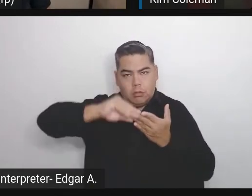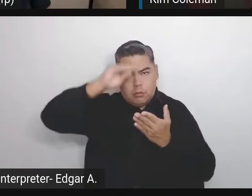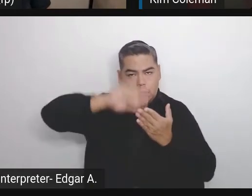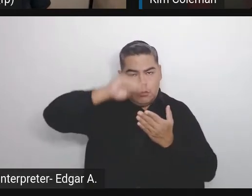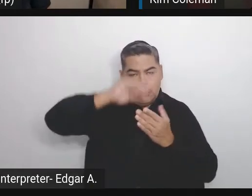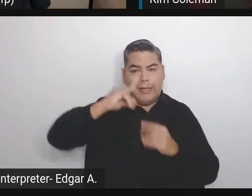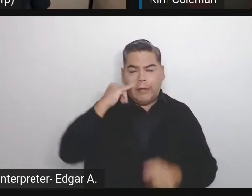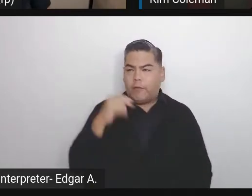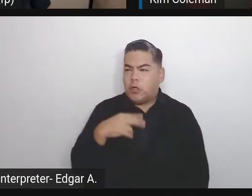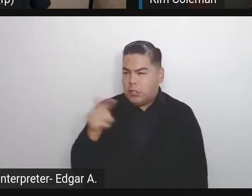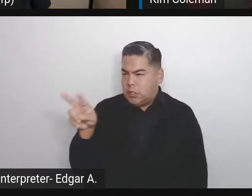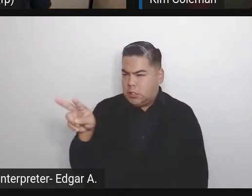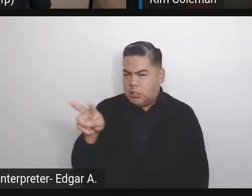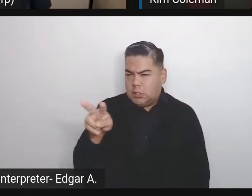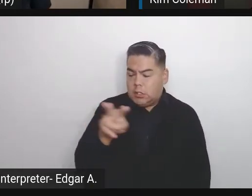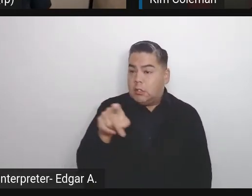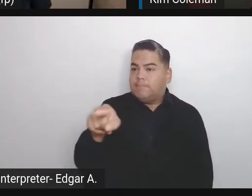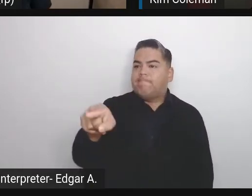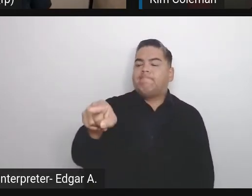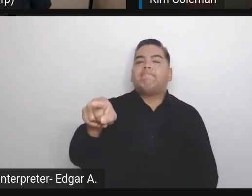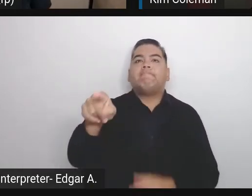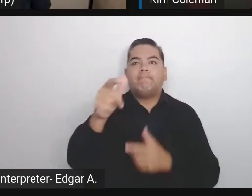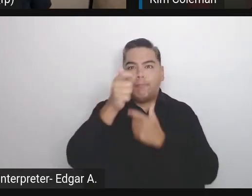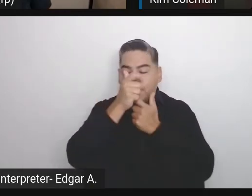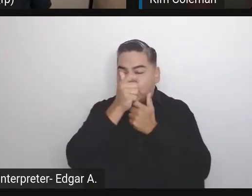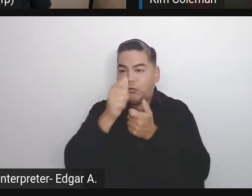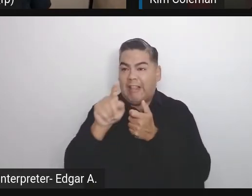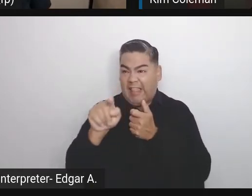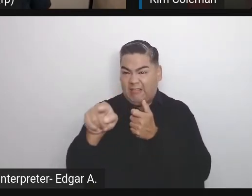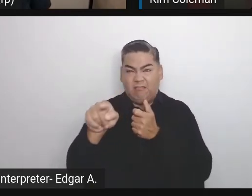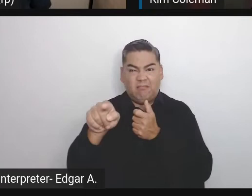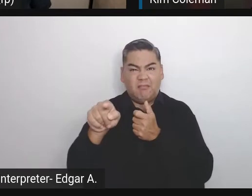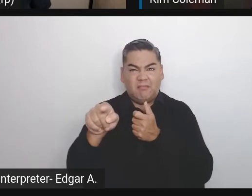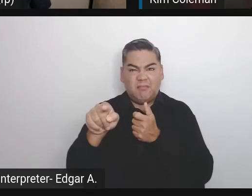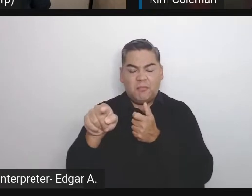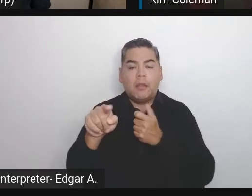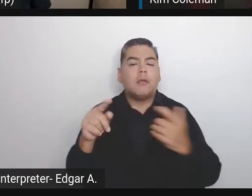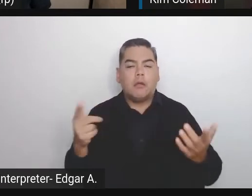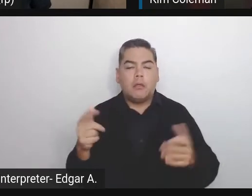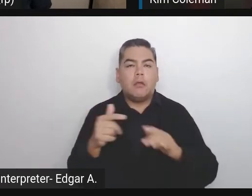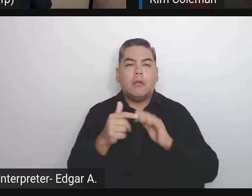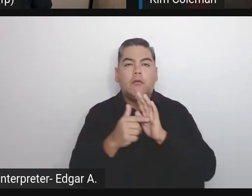I think that out of all the CMSs out there,